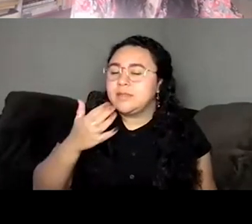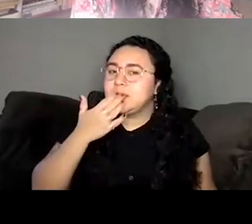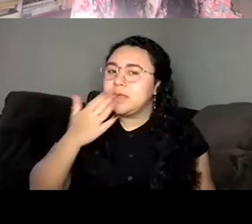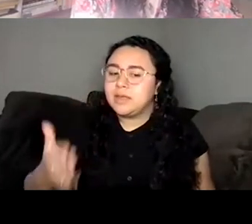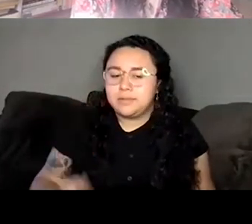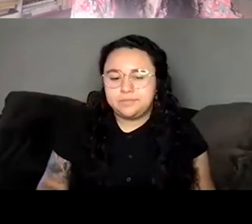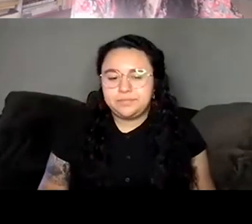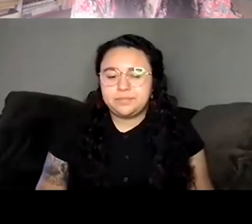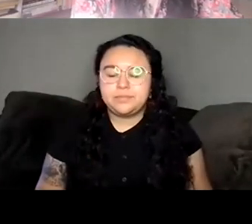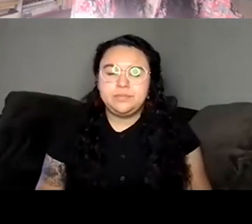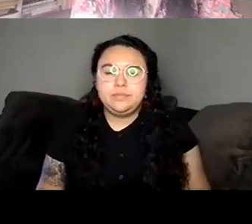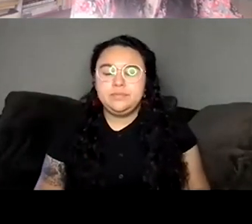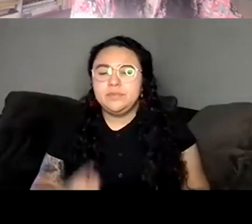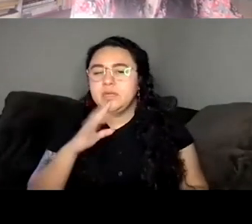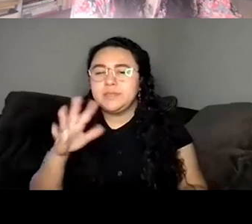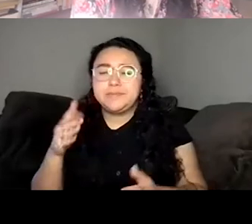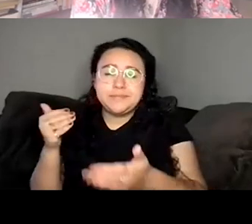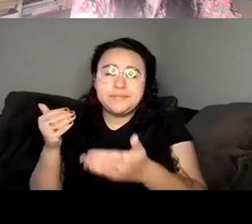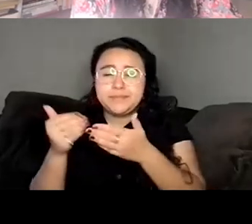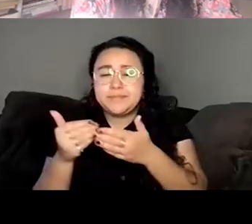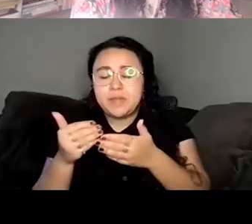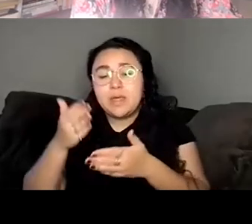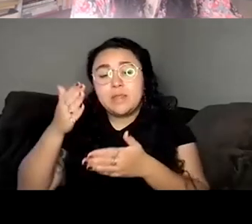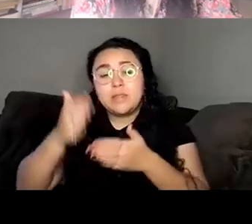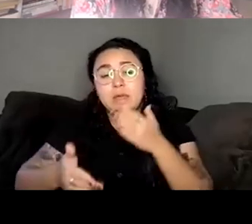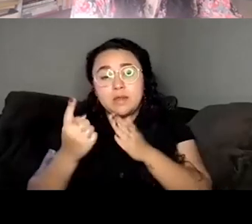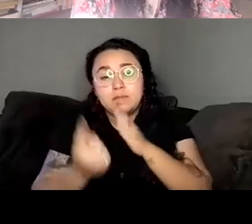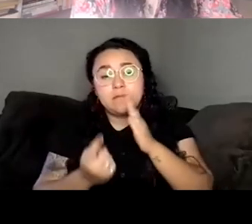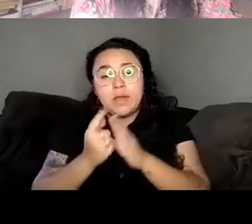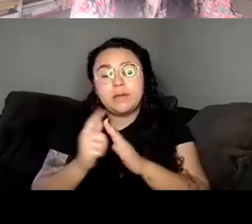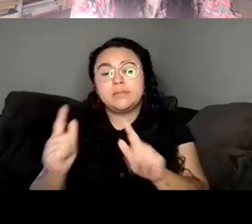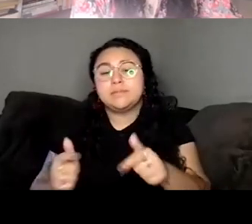almost at the end of our hour. So as I mentioned, I'm going to turn the final questions over